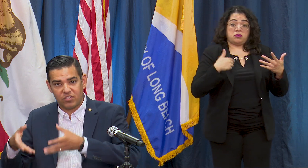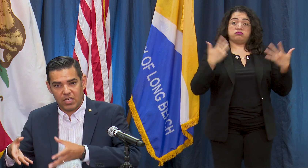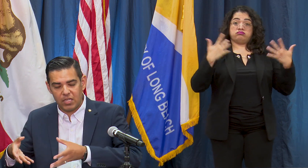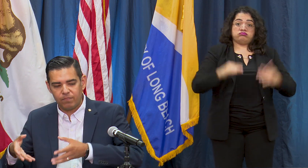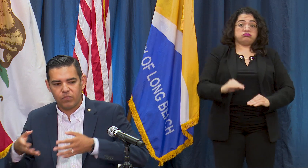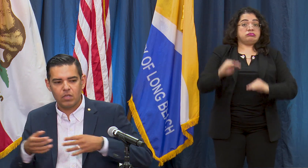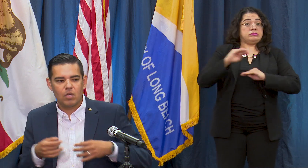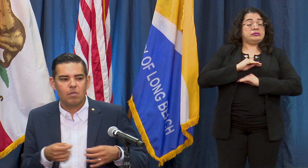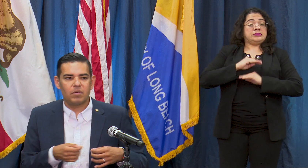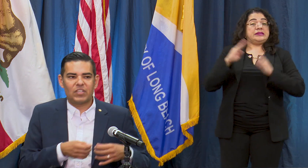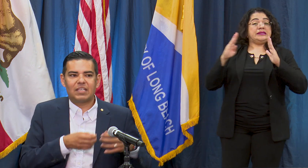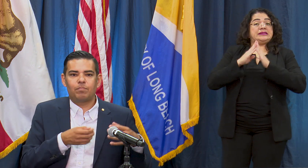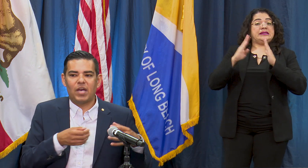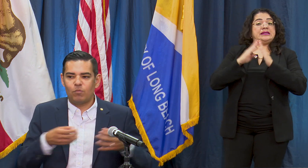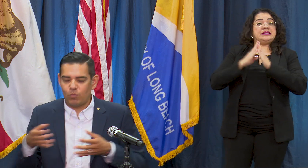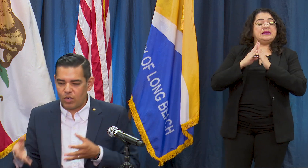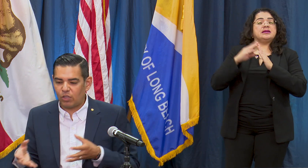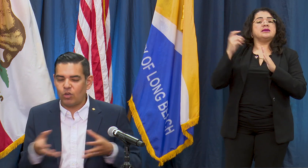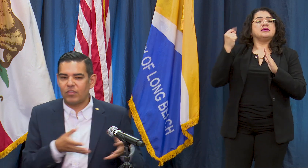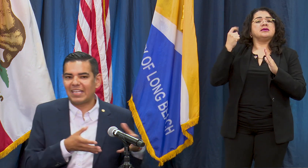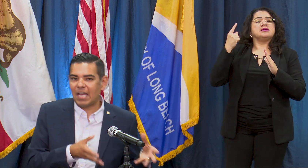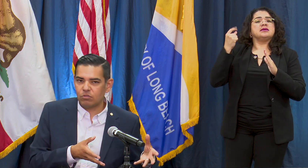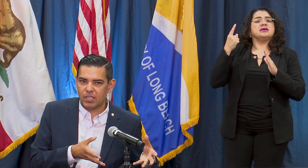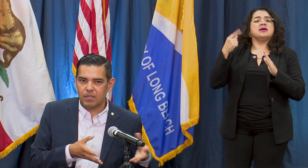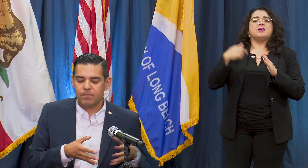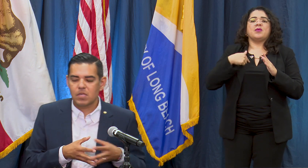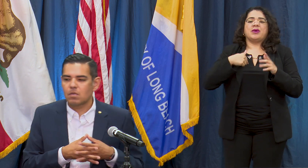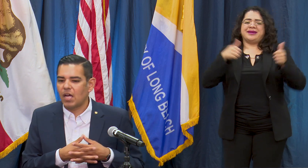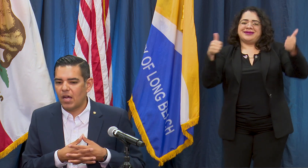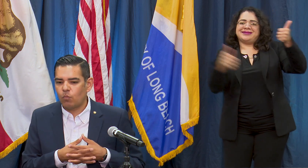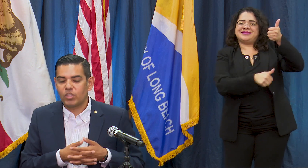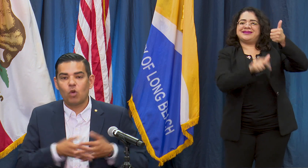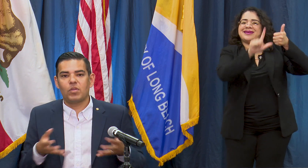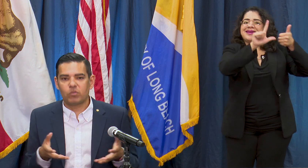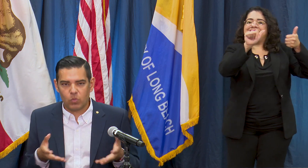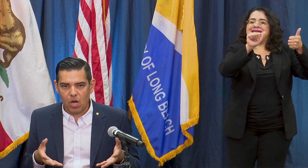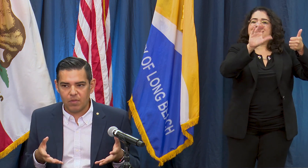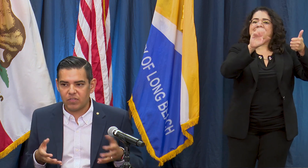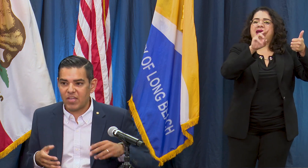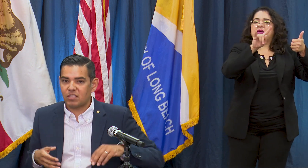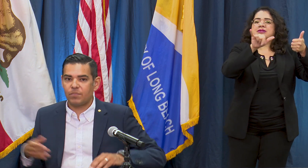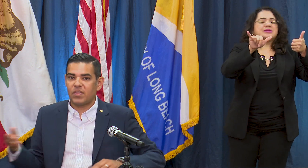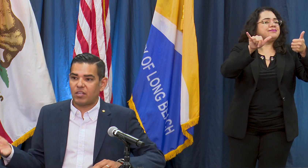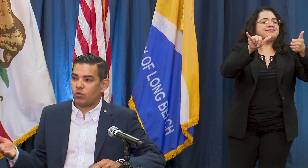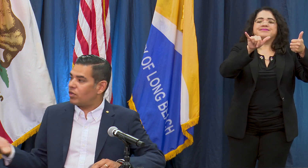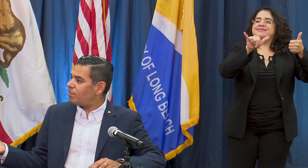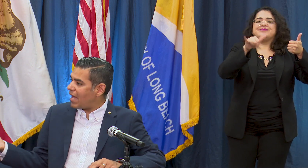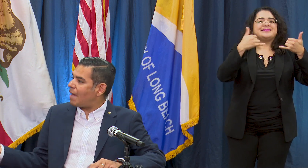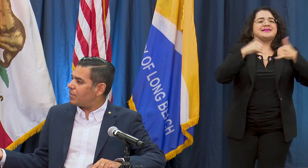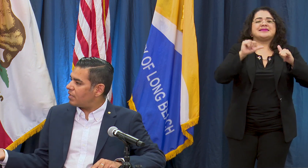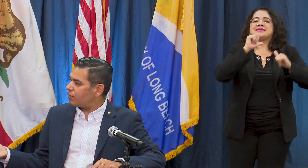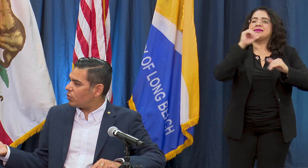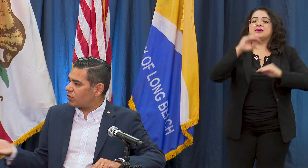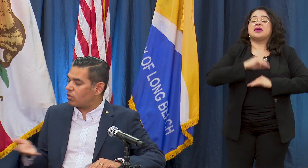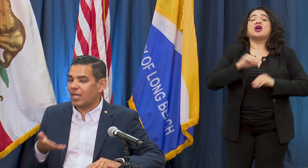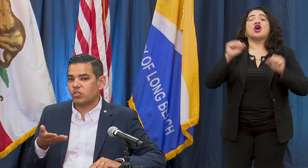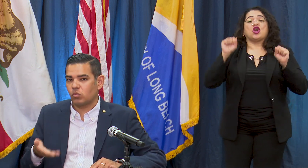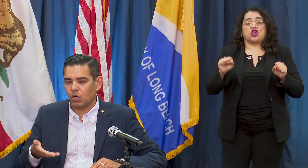city but when we're included in the county we don't meet those requirements and that's something that could happen in a few weeks, we're not sure.